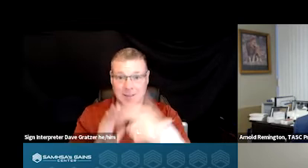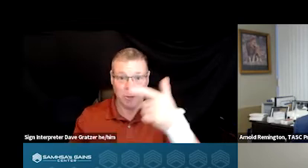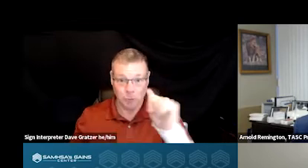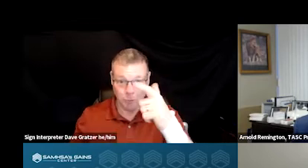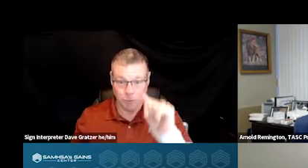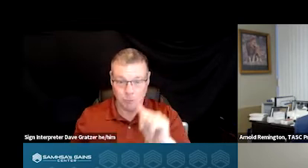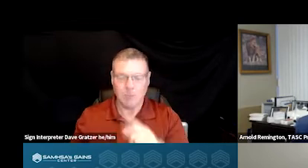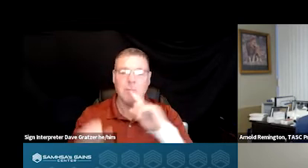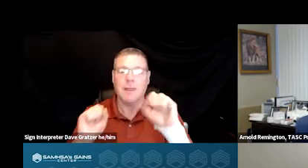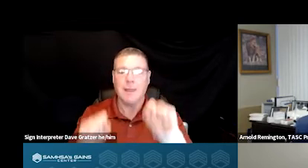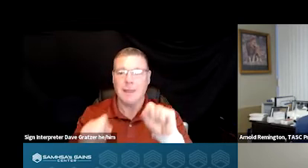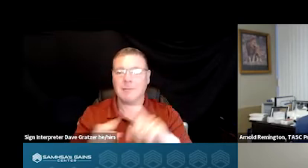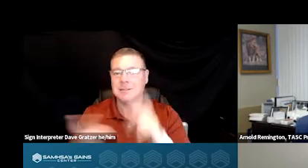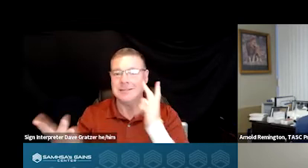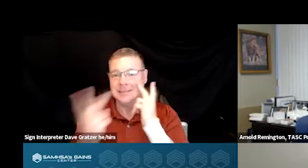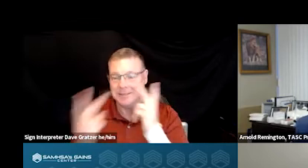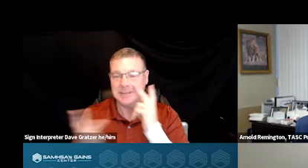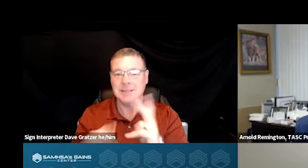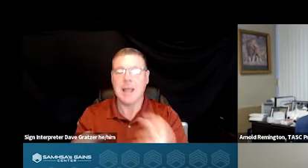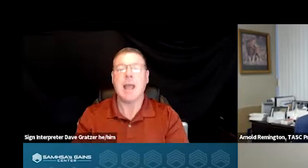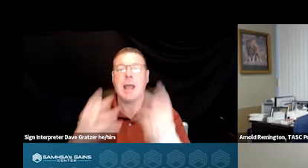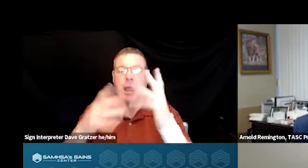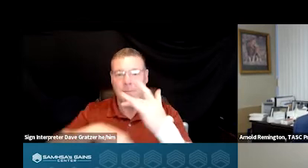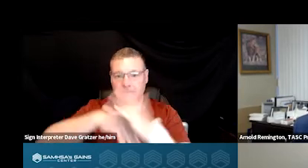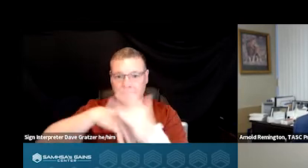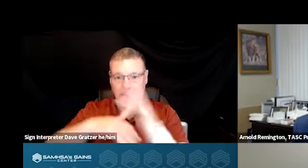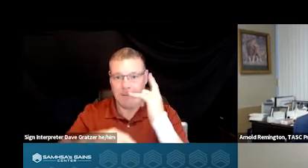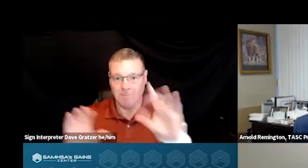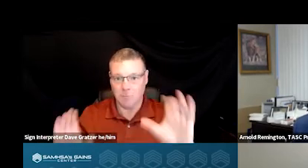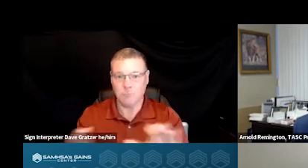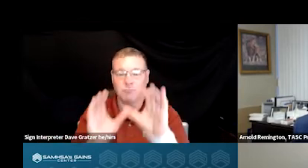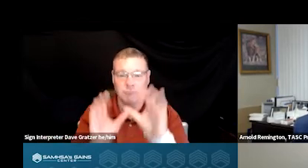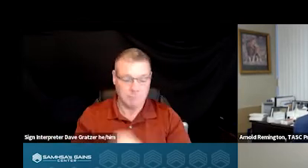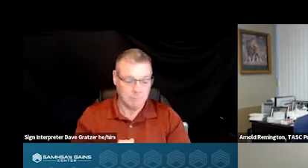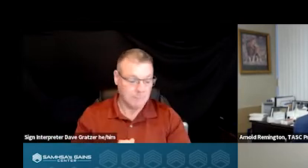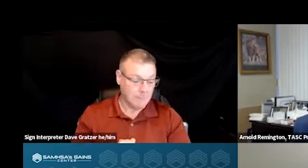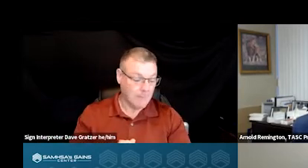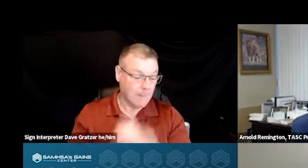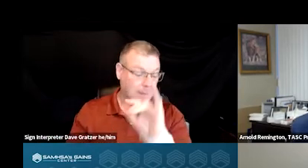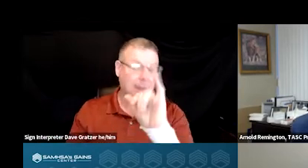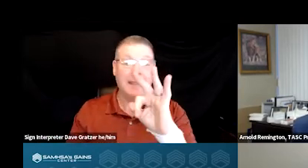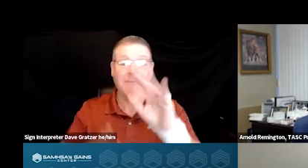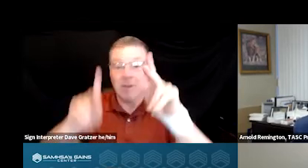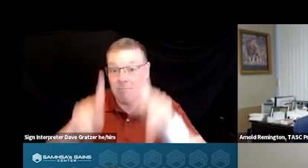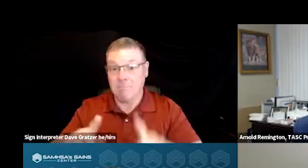be able to see where there's bed capacity available for crisis units. So if someone shows up into the emergency room that